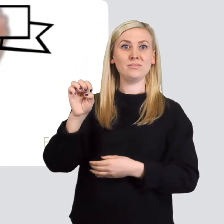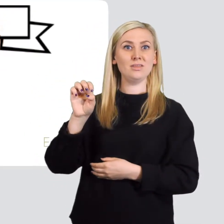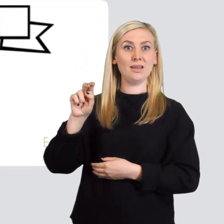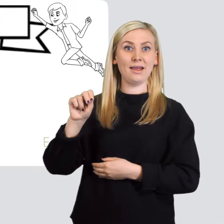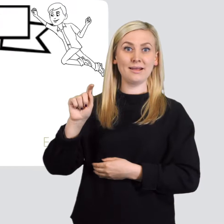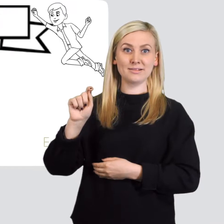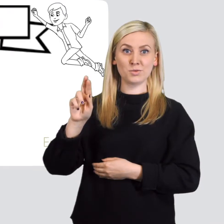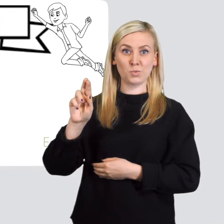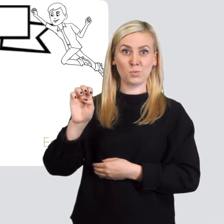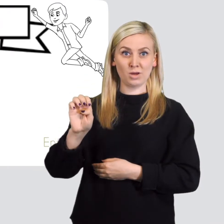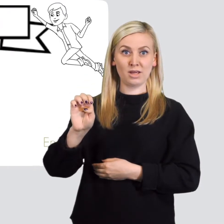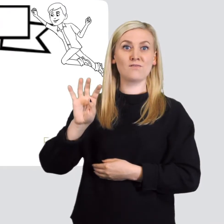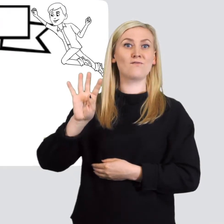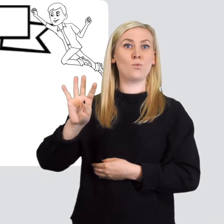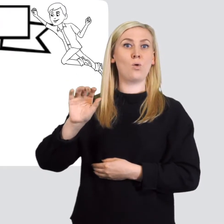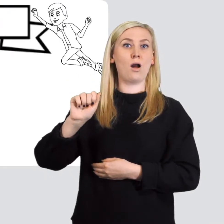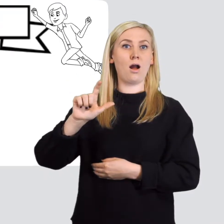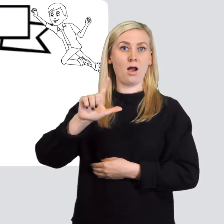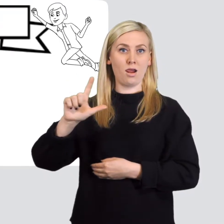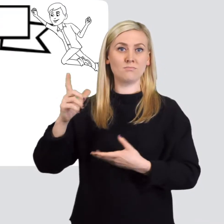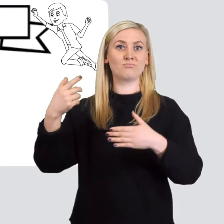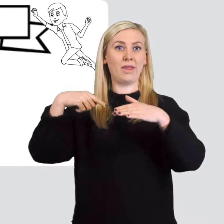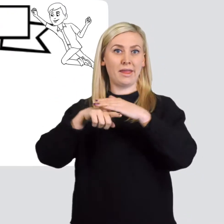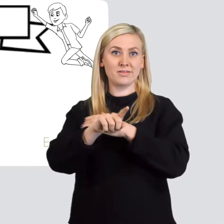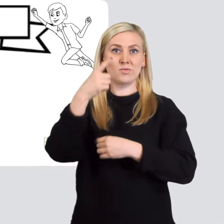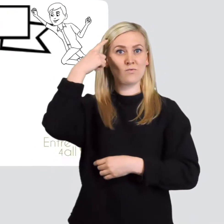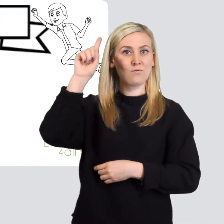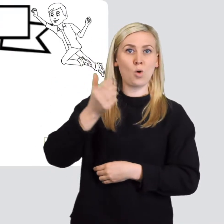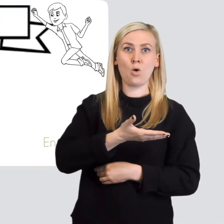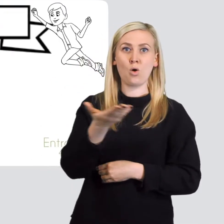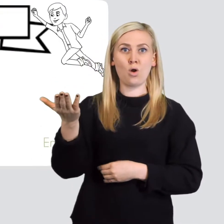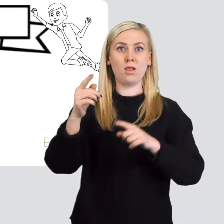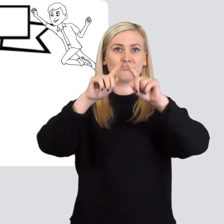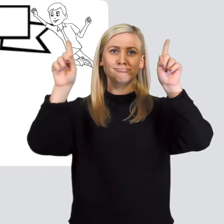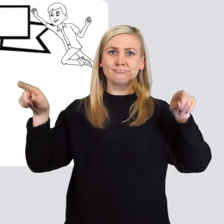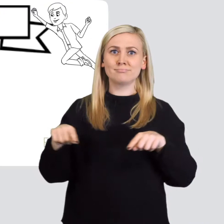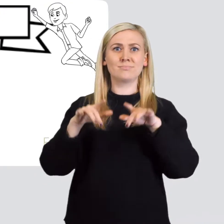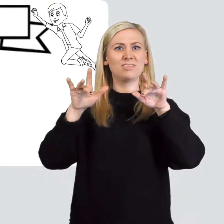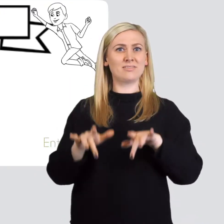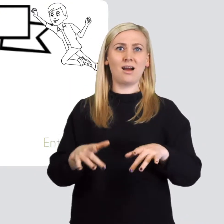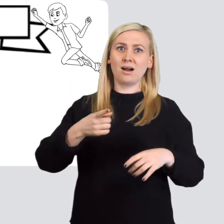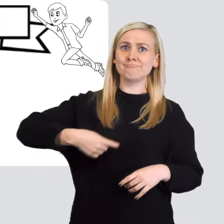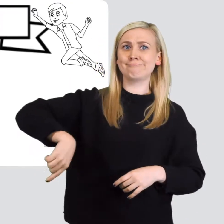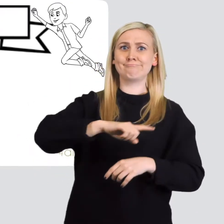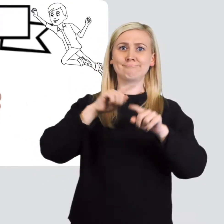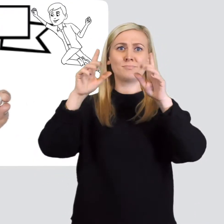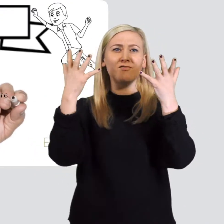Entre4all Mapping Tool